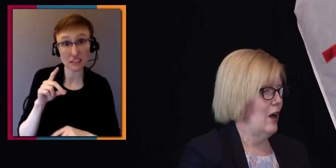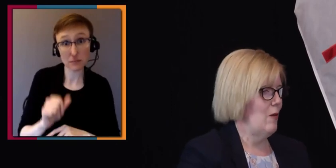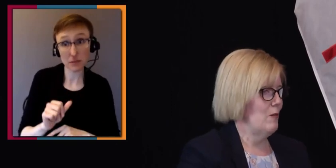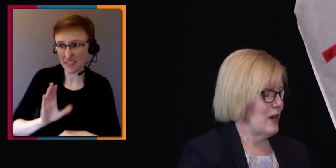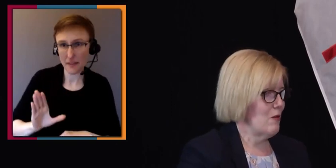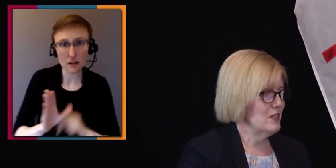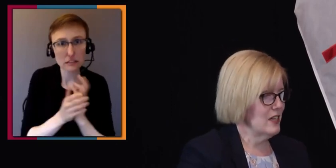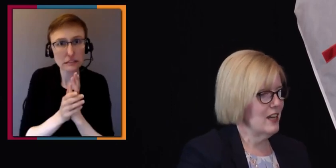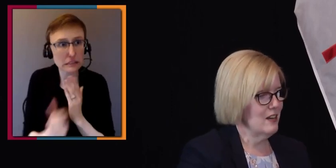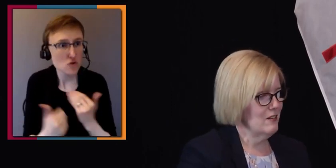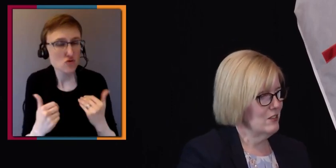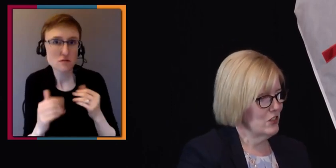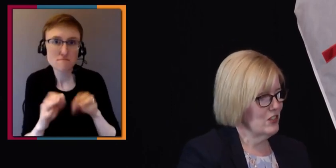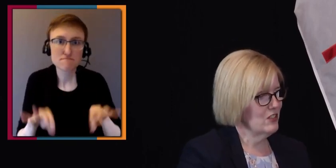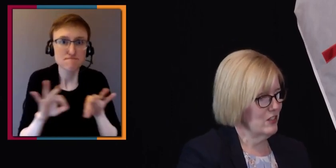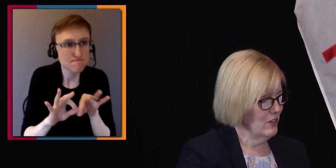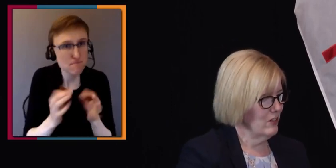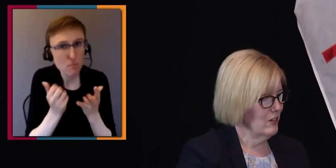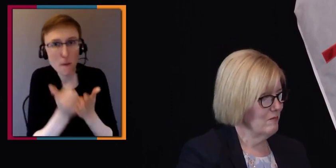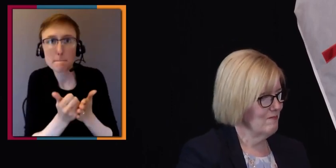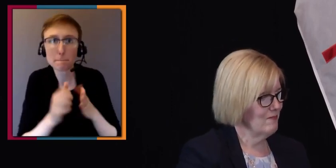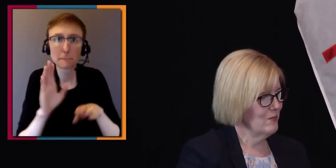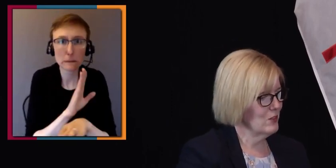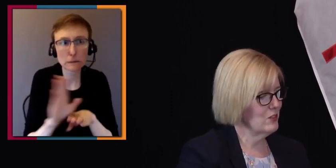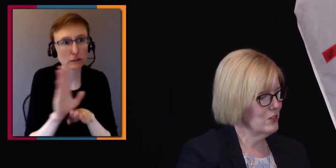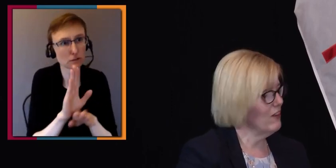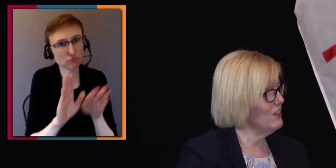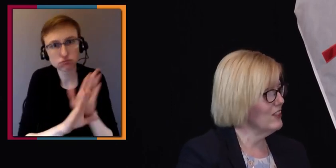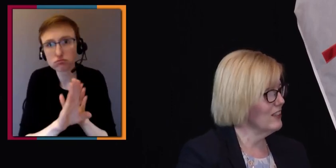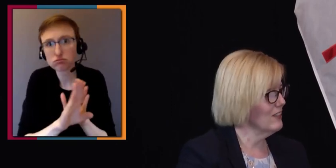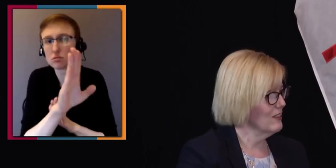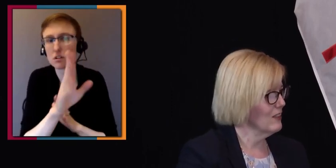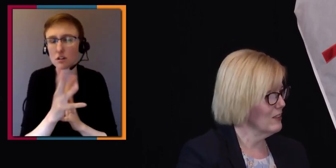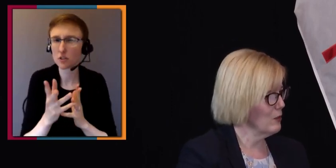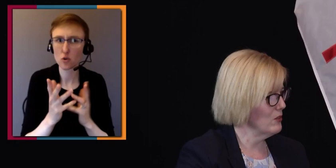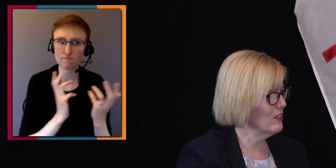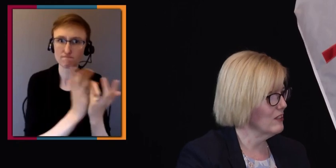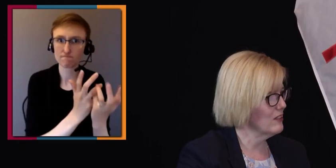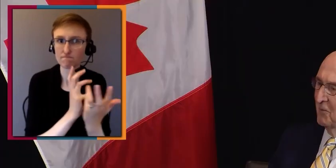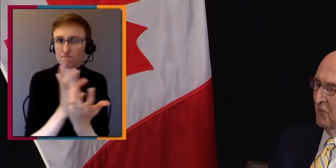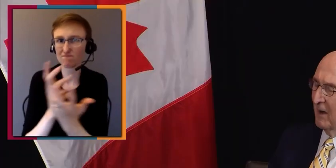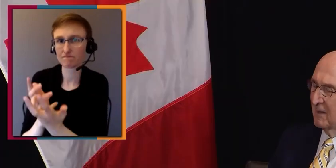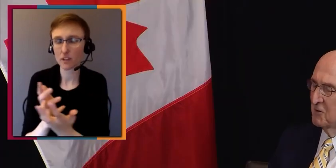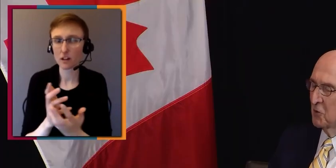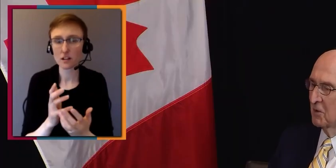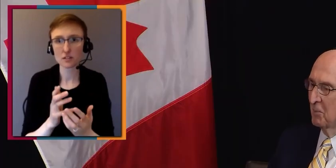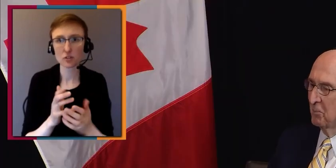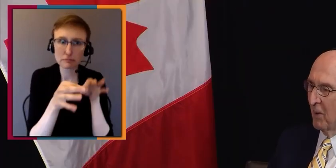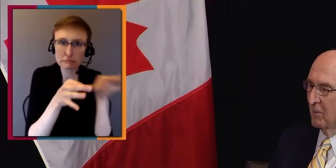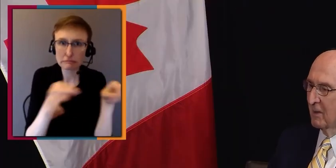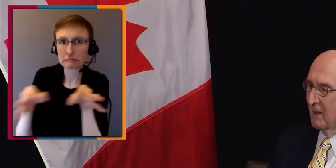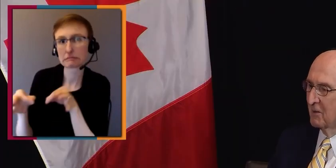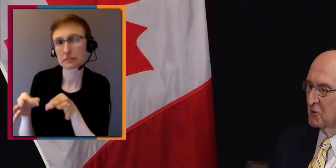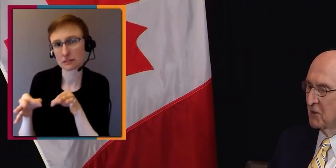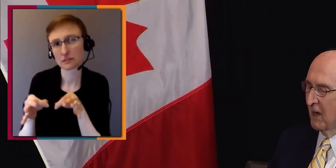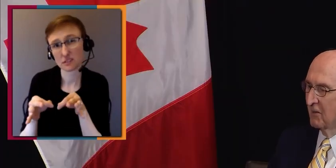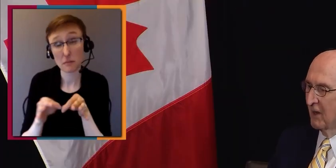But I would say just challenging assumptions. In fact, shouldn't the public understand that